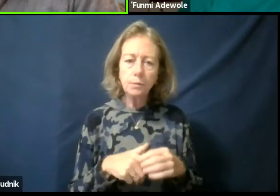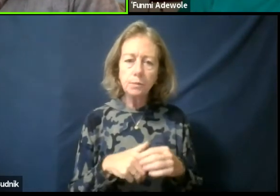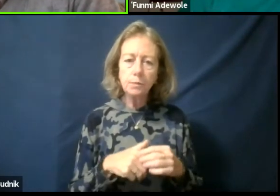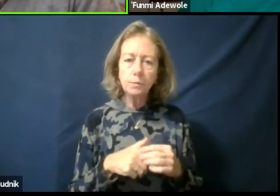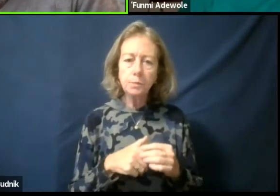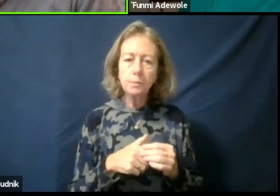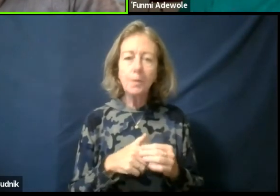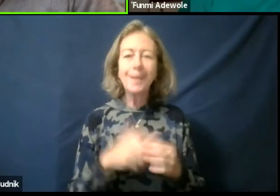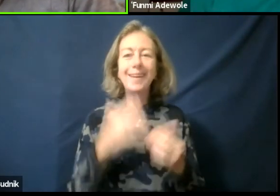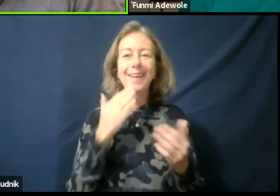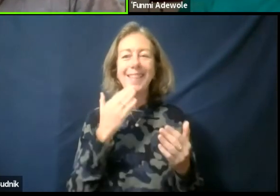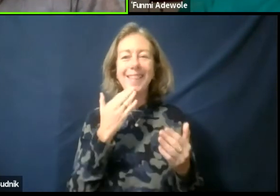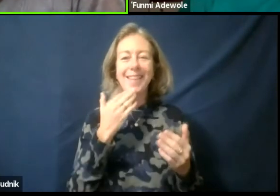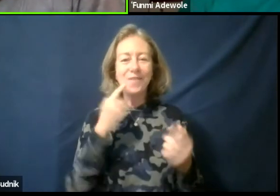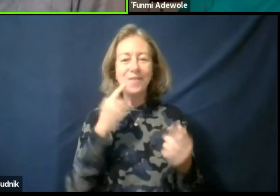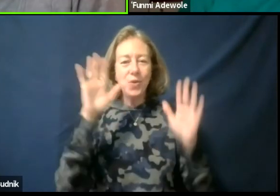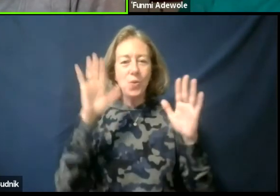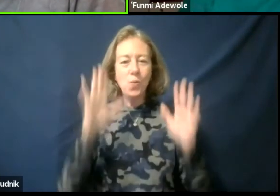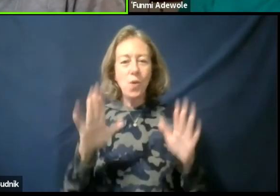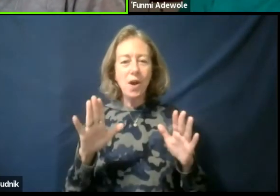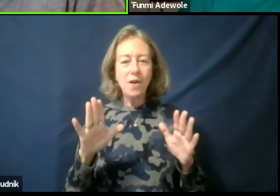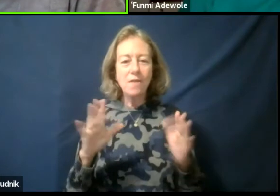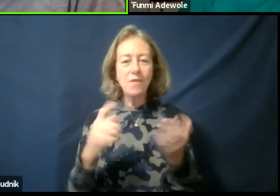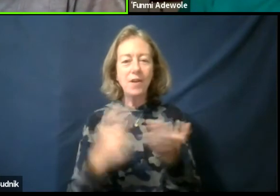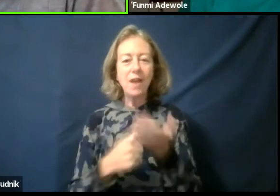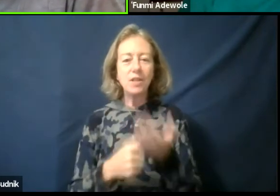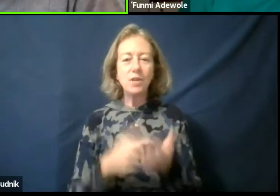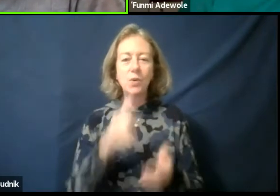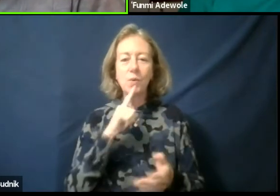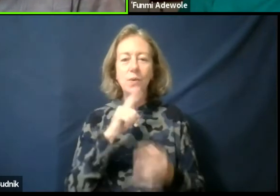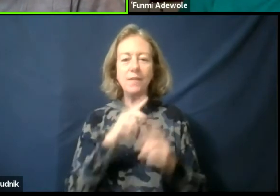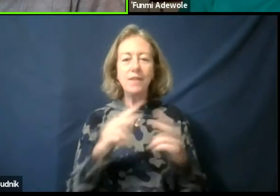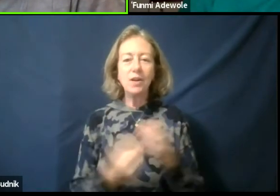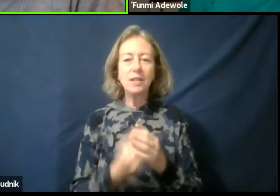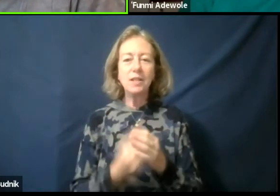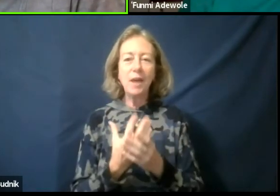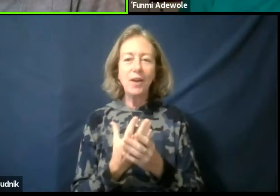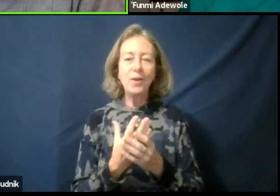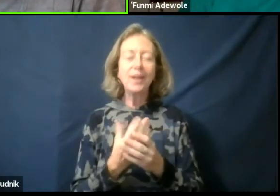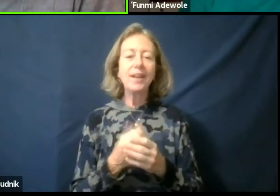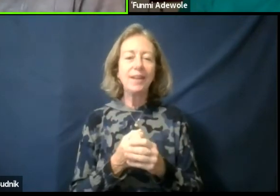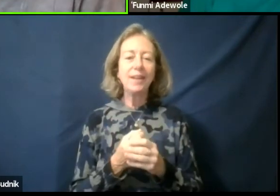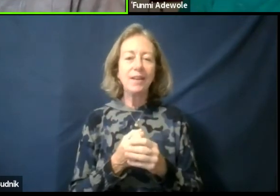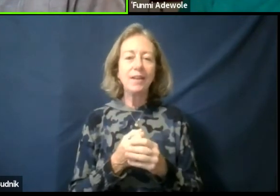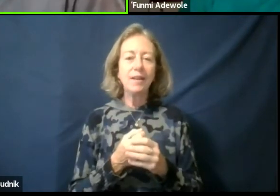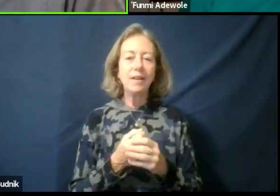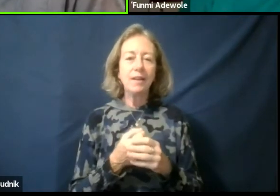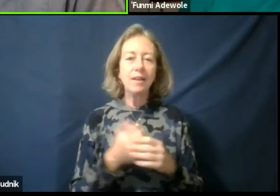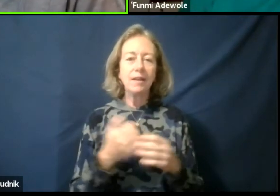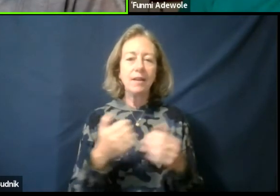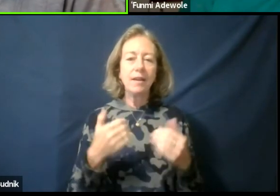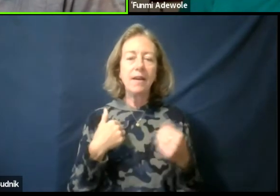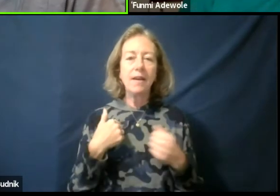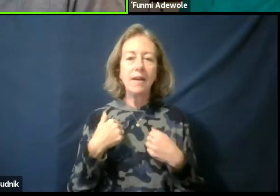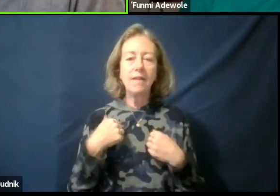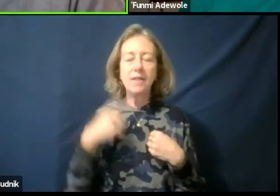Thanks for the wonderful conversation. Tell Funmi really very inspiring. At the lab we discussed that there is often a dramaturgical focus with regards